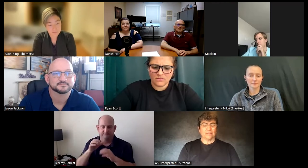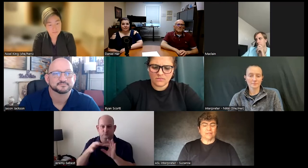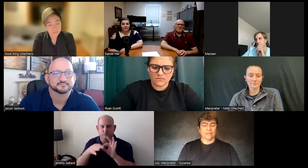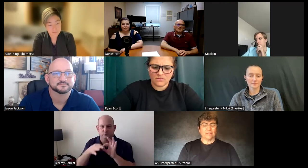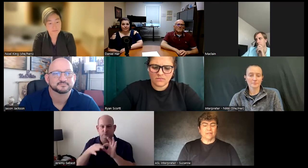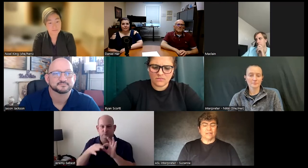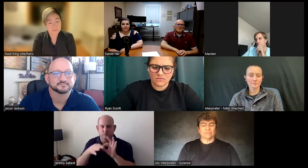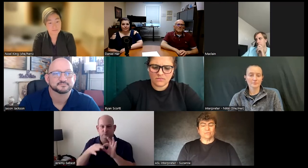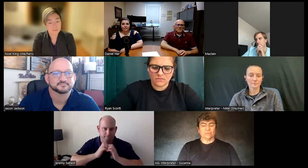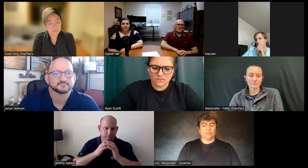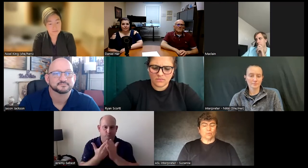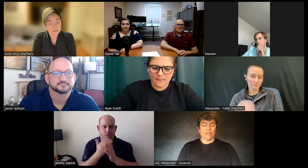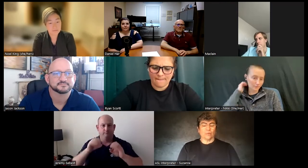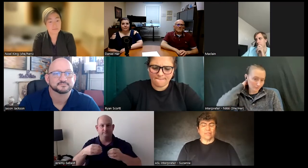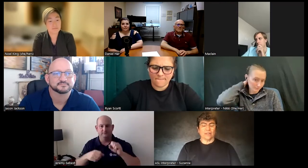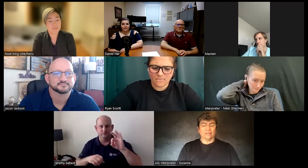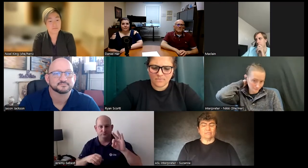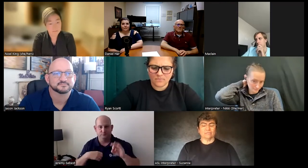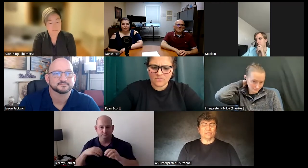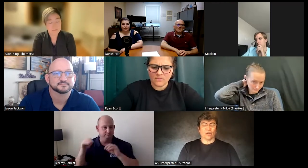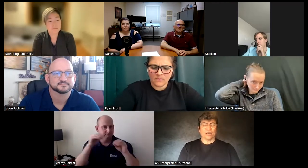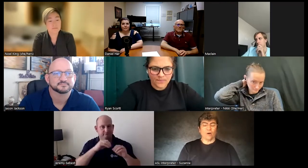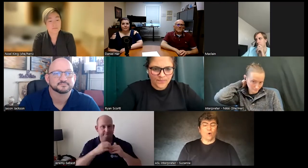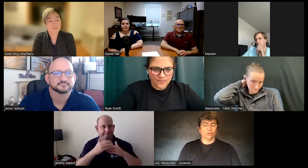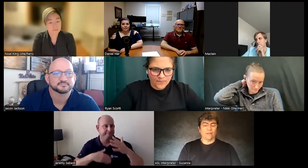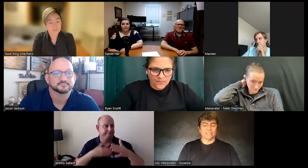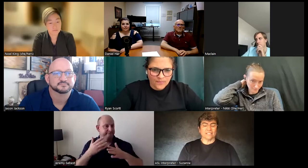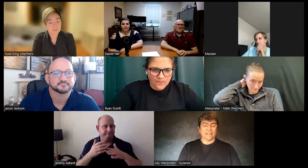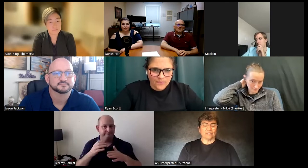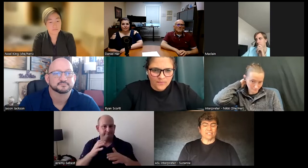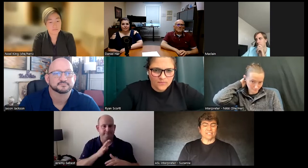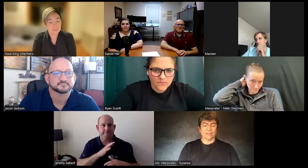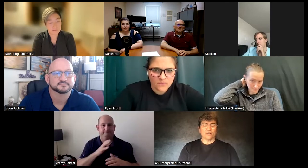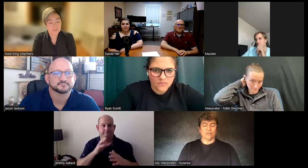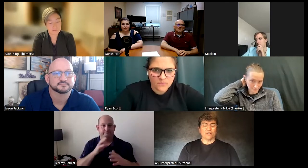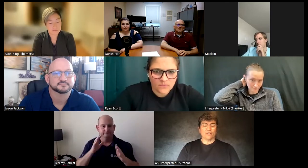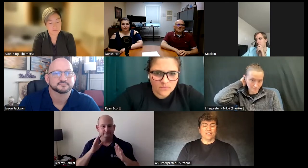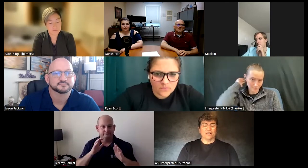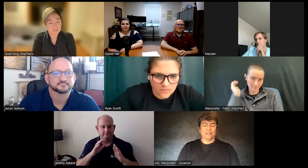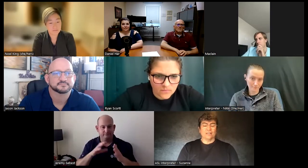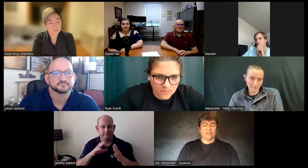uh working with uh starting a whole new office in San Francisco